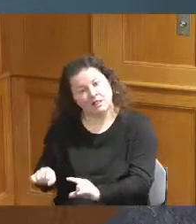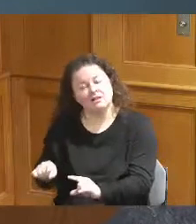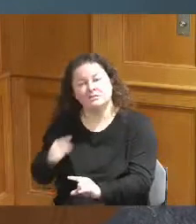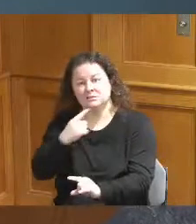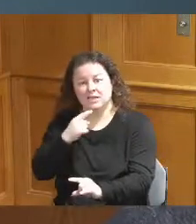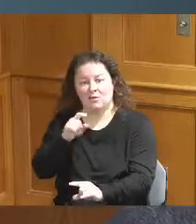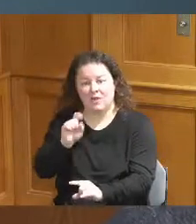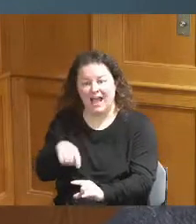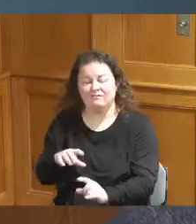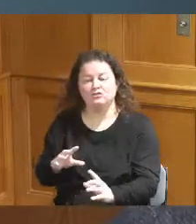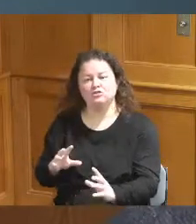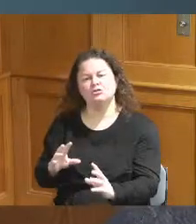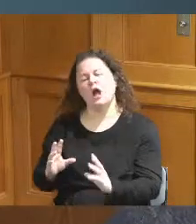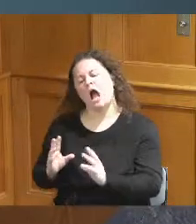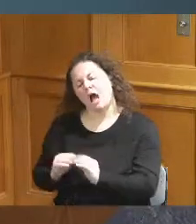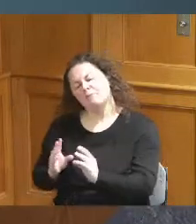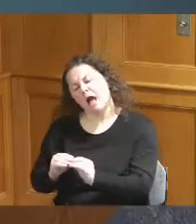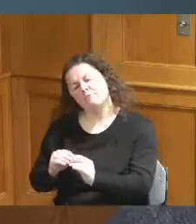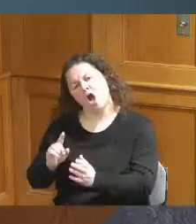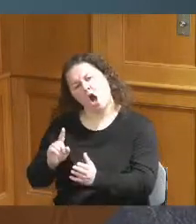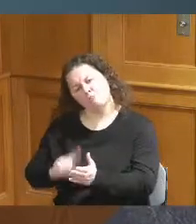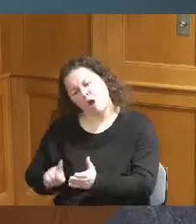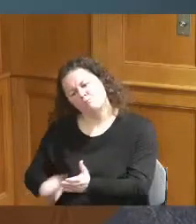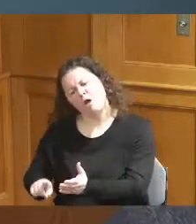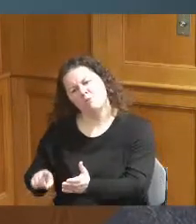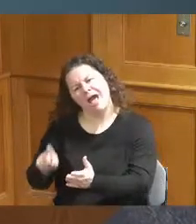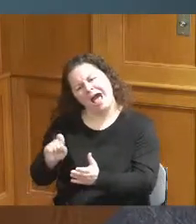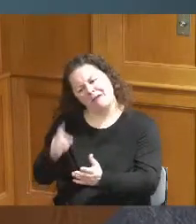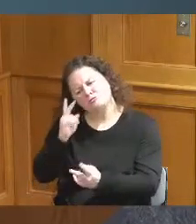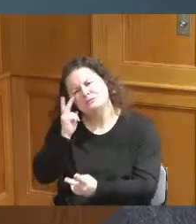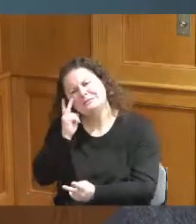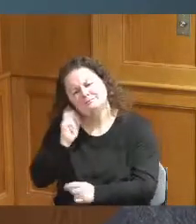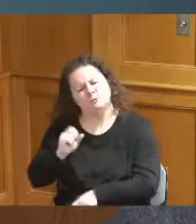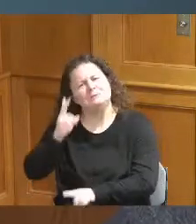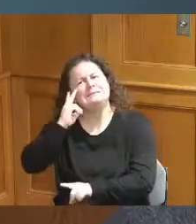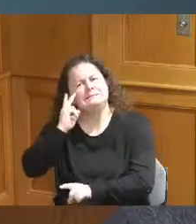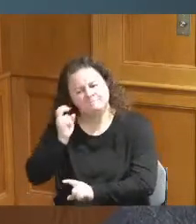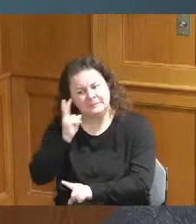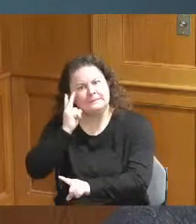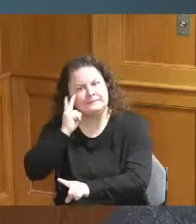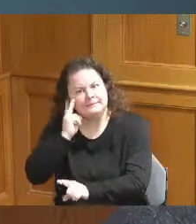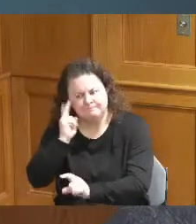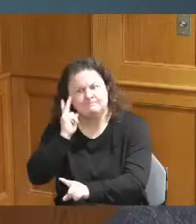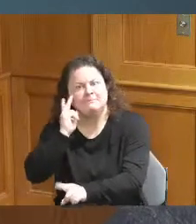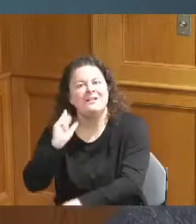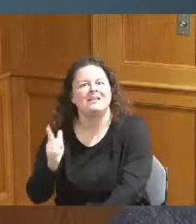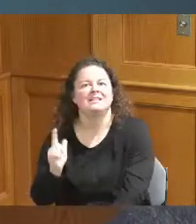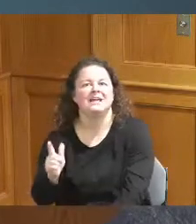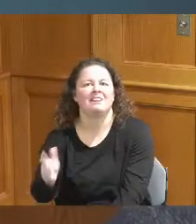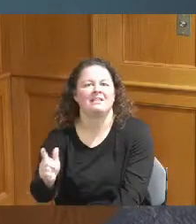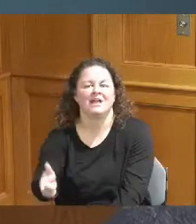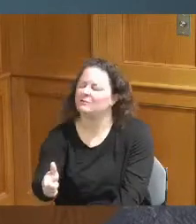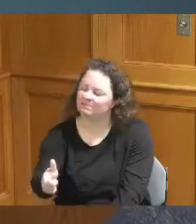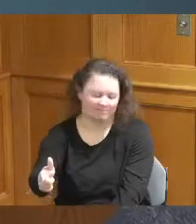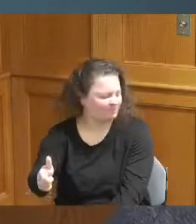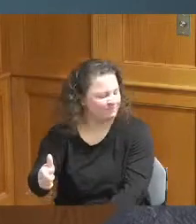look into it we gotta do more and so I'm saying that let's move at the same speed